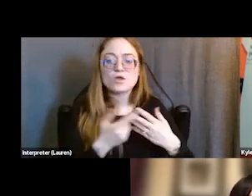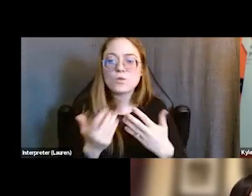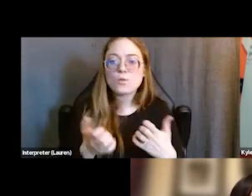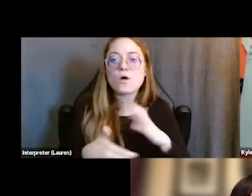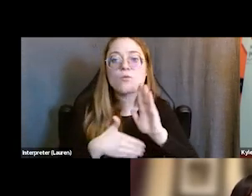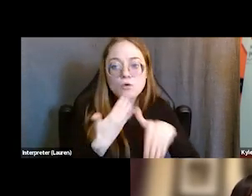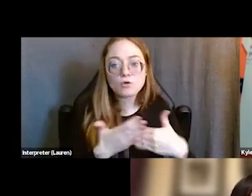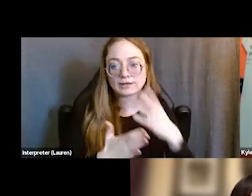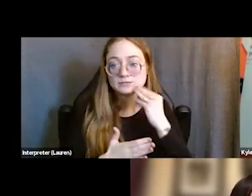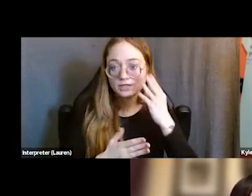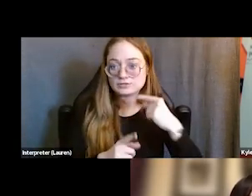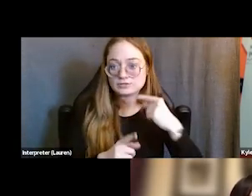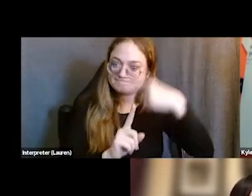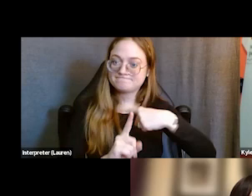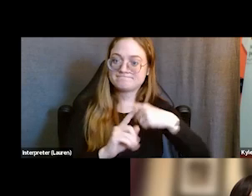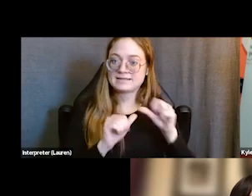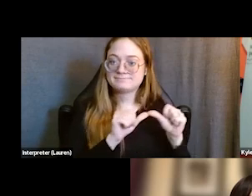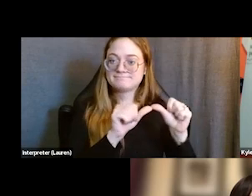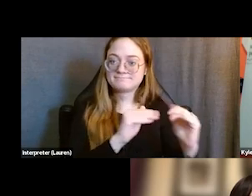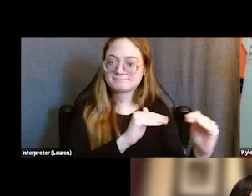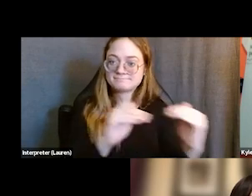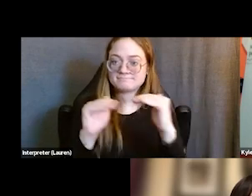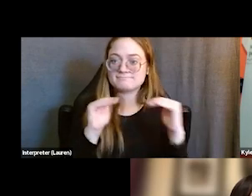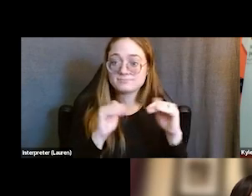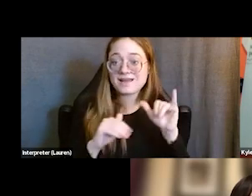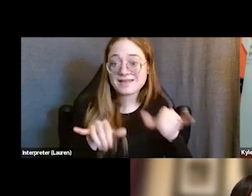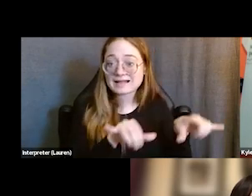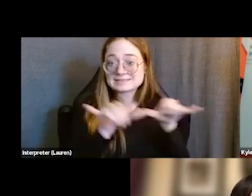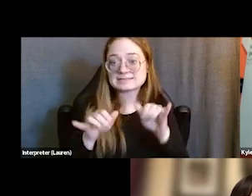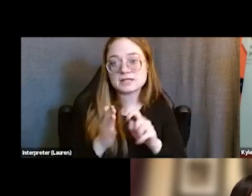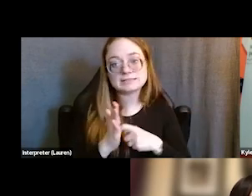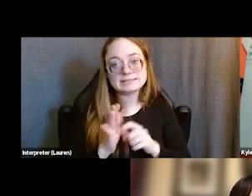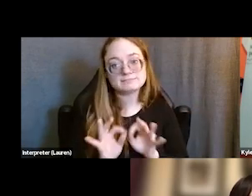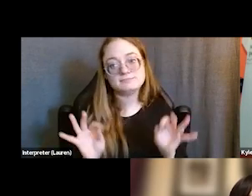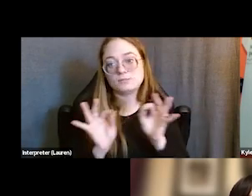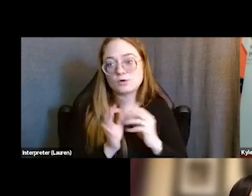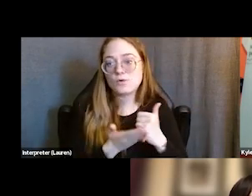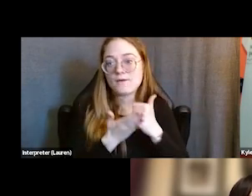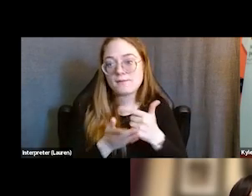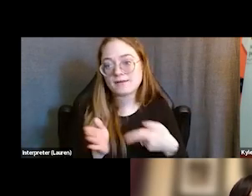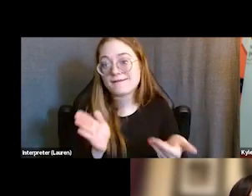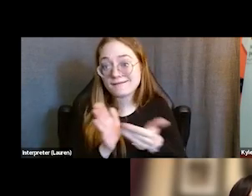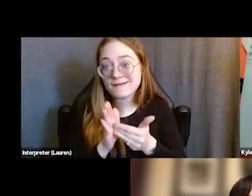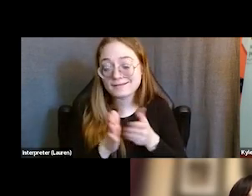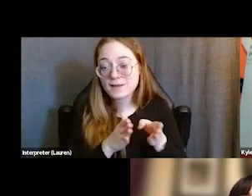for our clients be really consistent, because that consistency is key to helping them, again, be on that path to success.